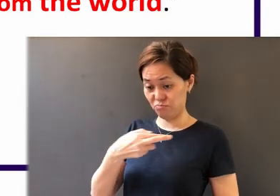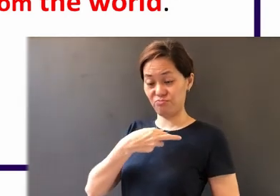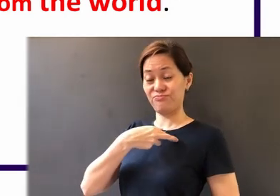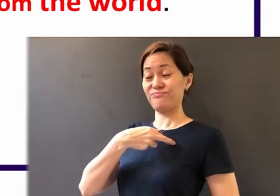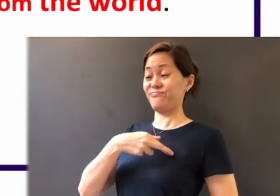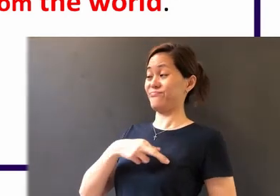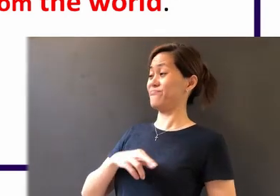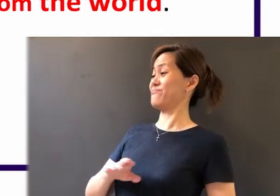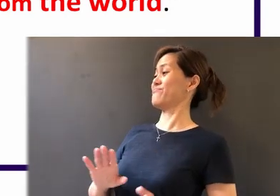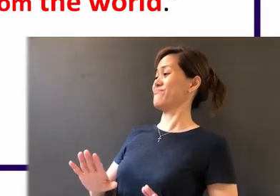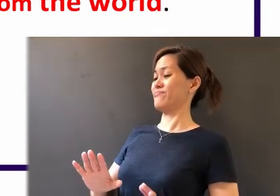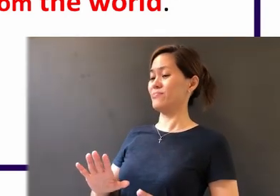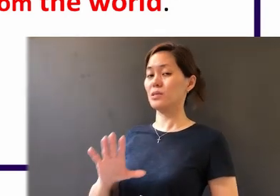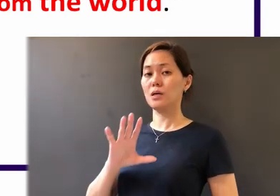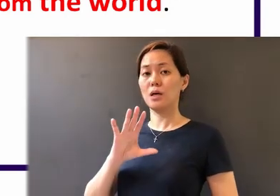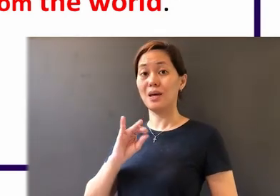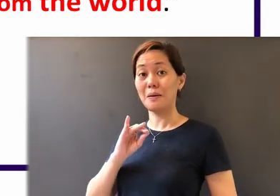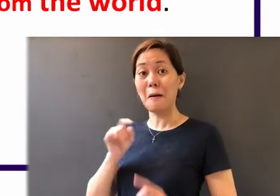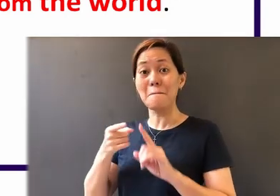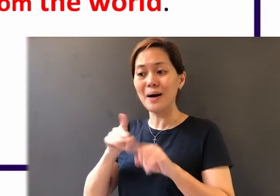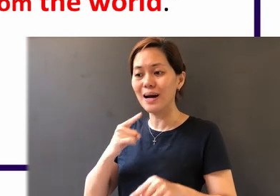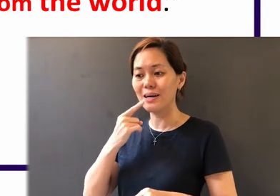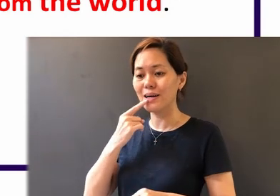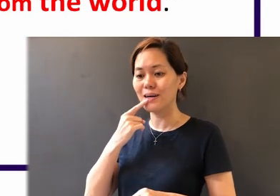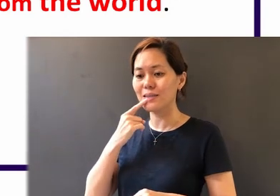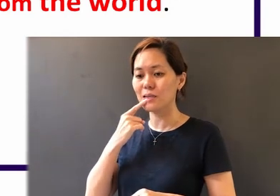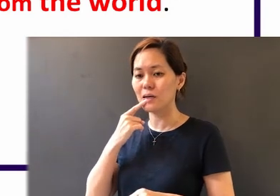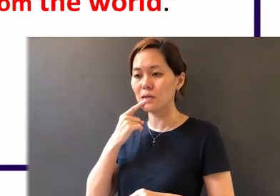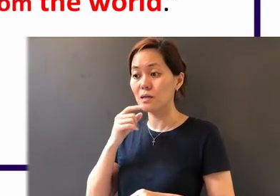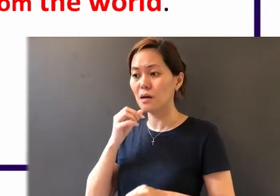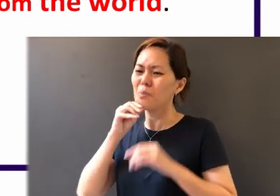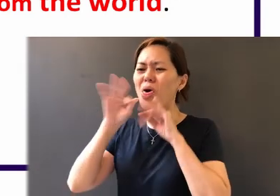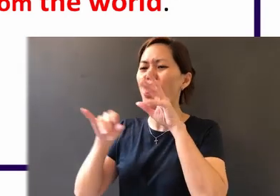and does not bridle his tongue but deceives his heart,